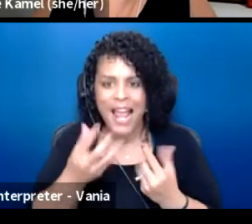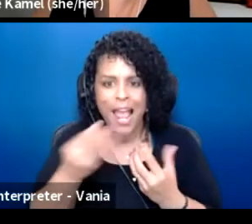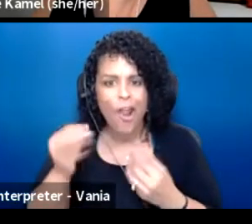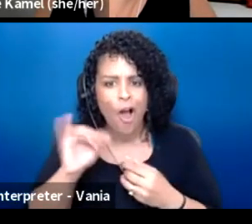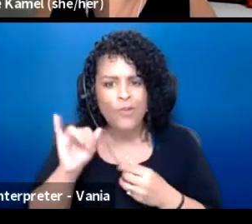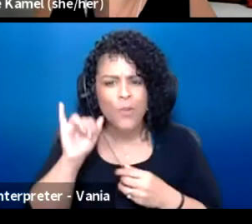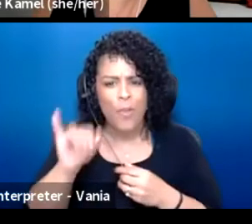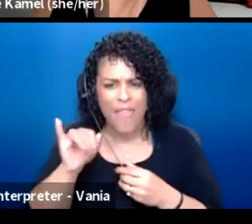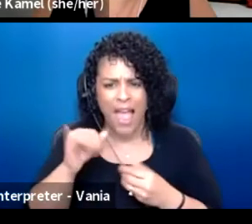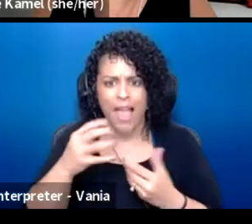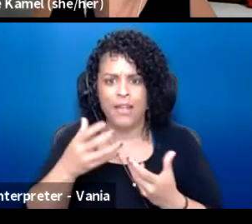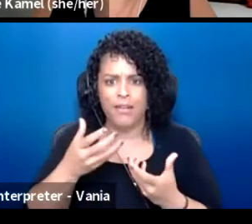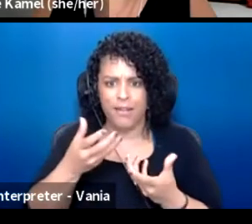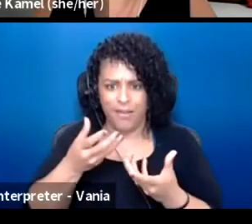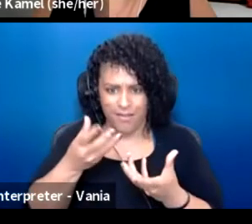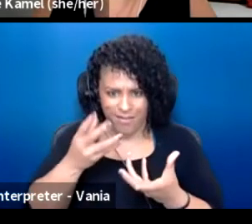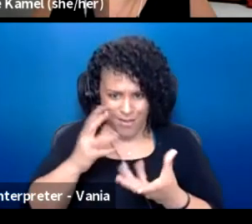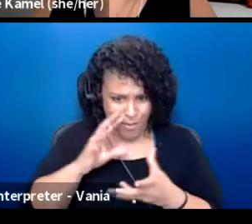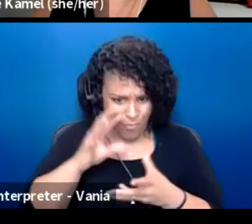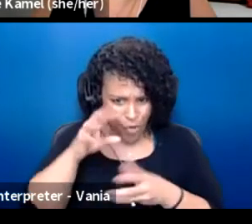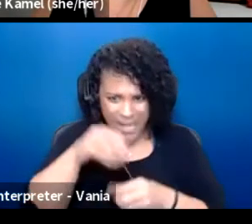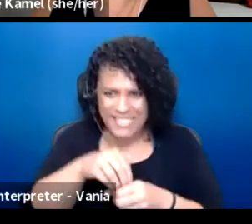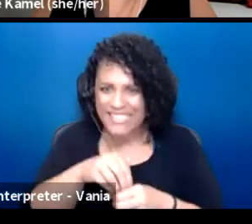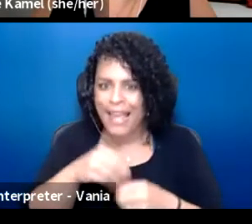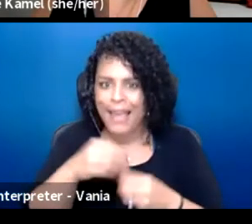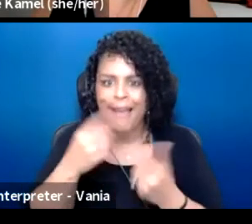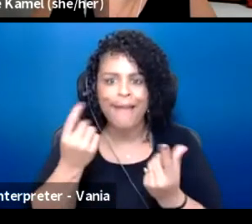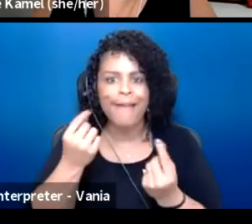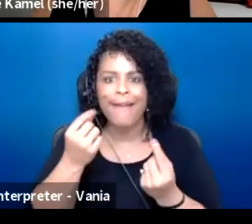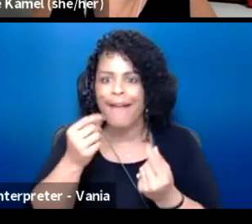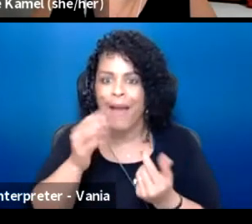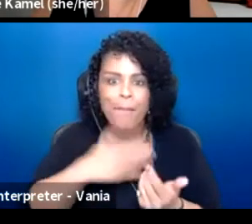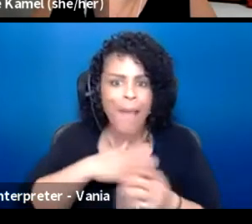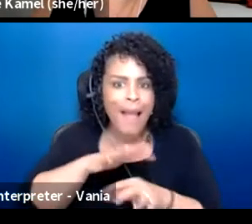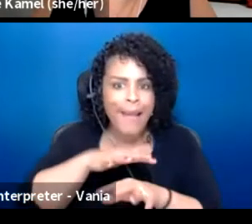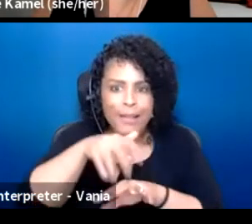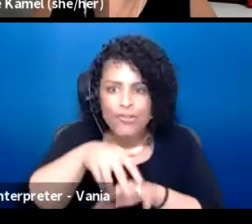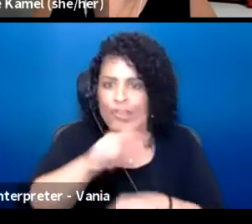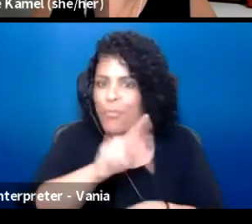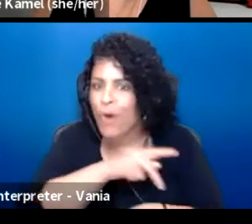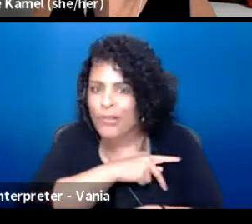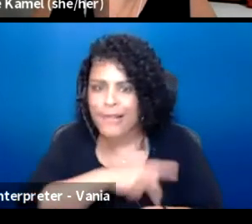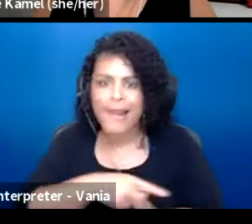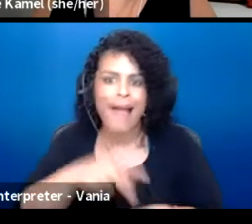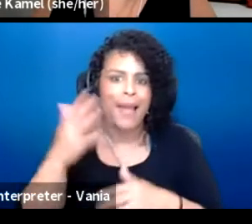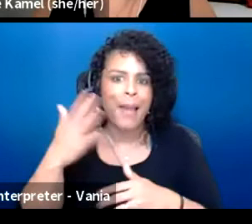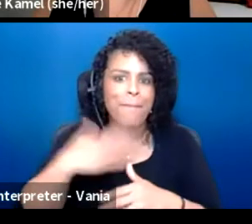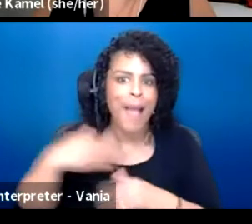of speaking to my ancestors or speaking to the universe is having those sort of internal pieces.